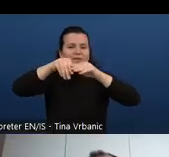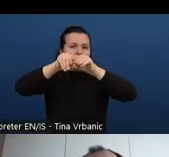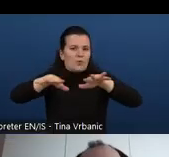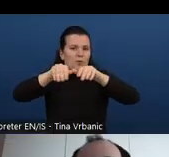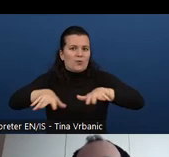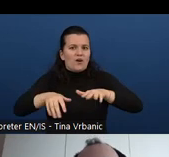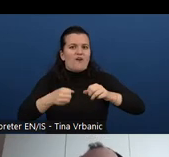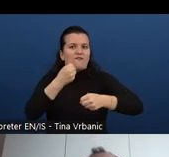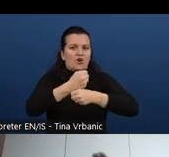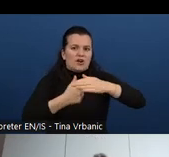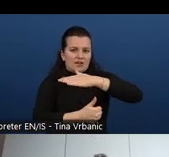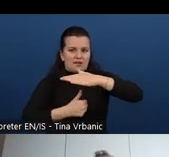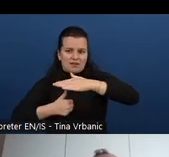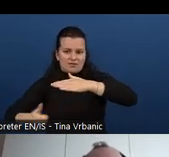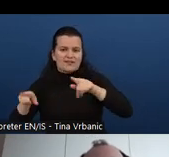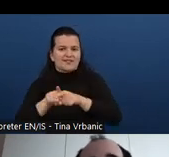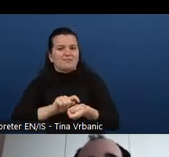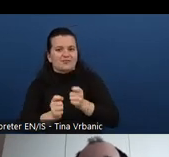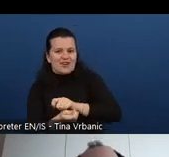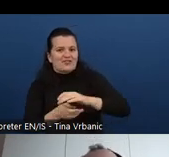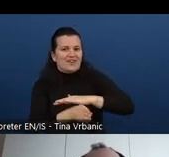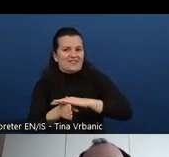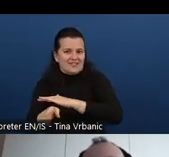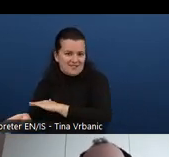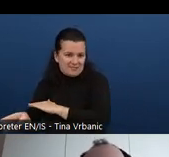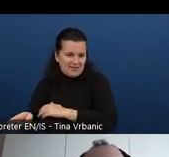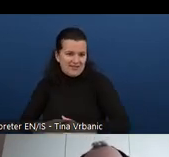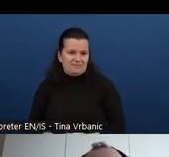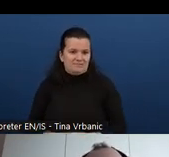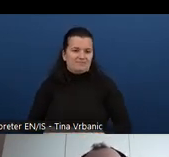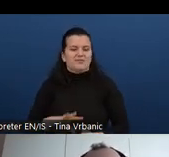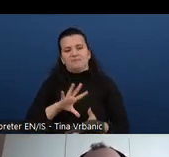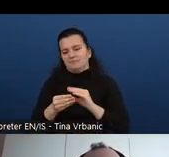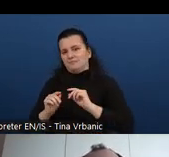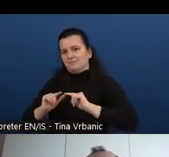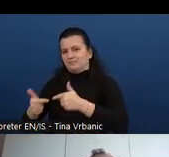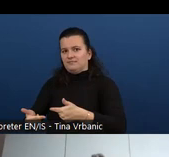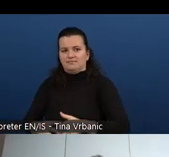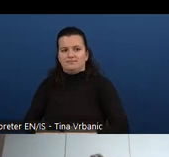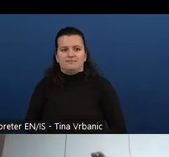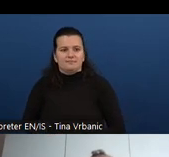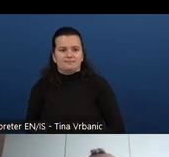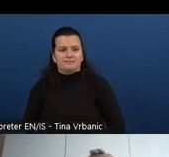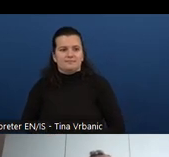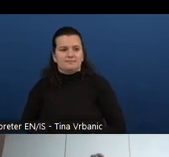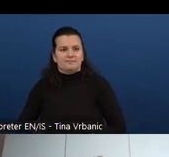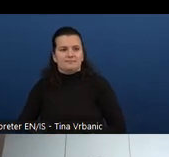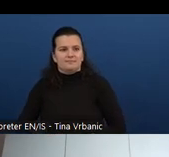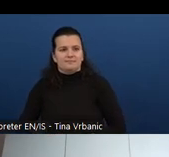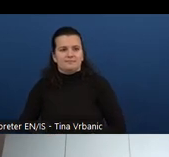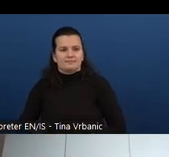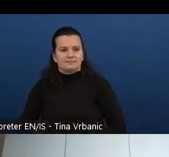As I say these are really more in to the accessibility core competencies.